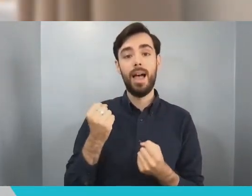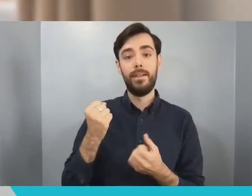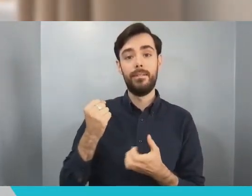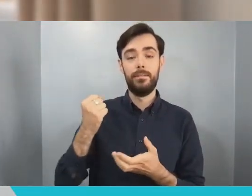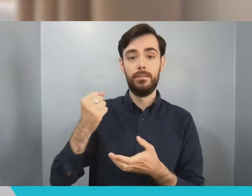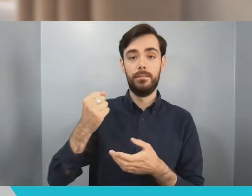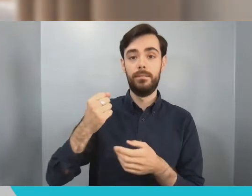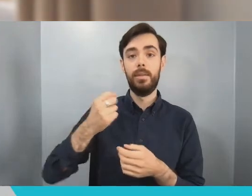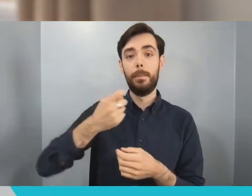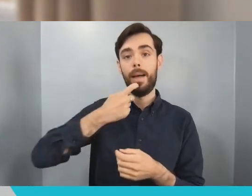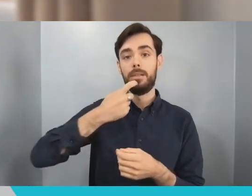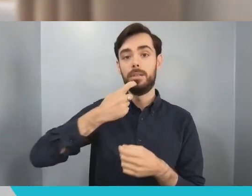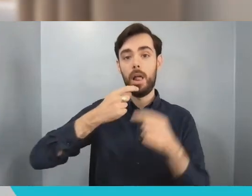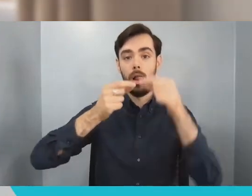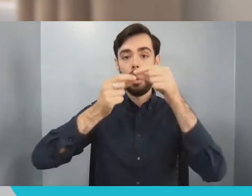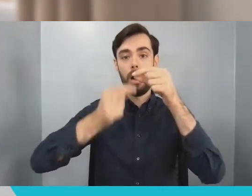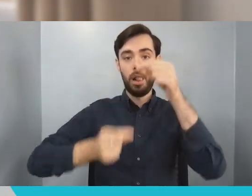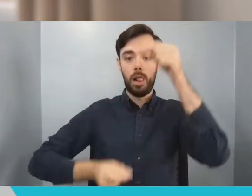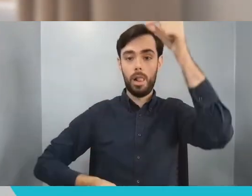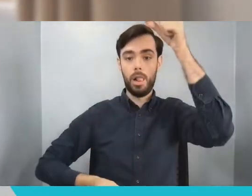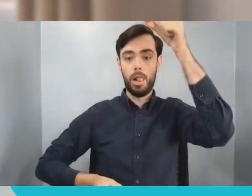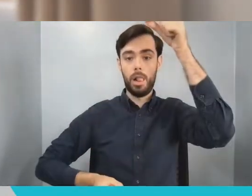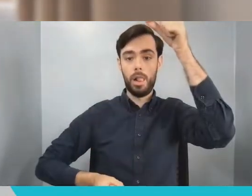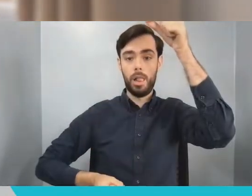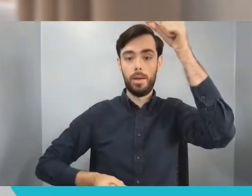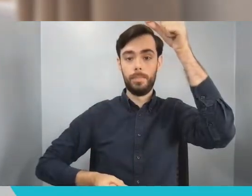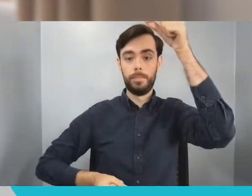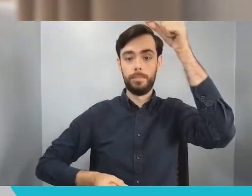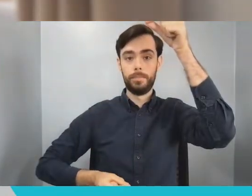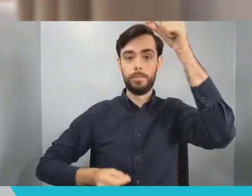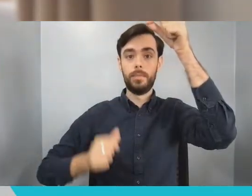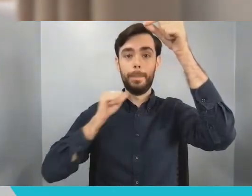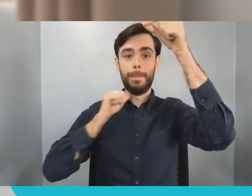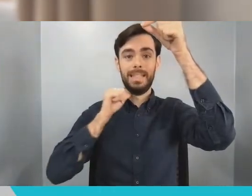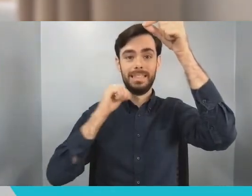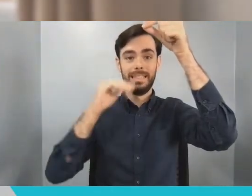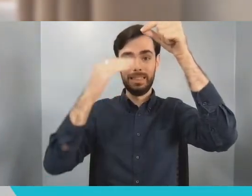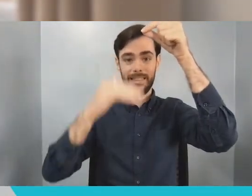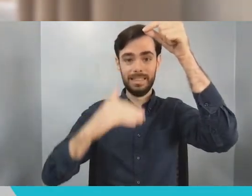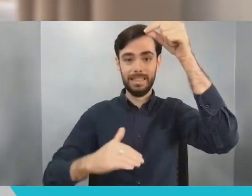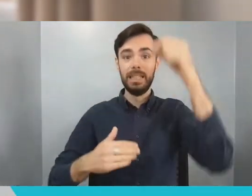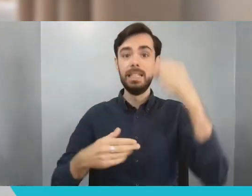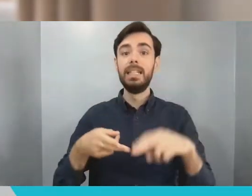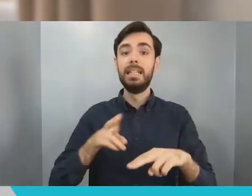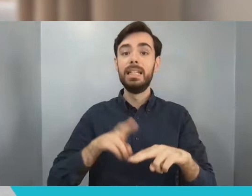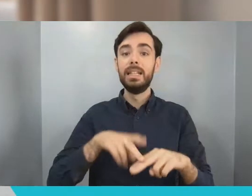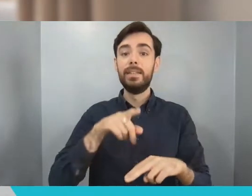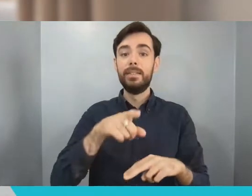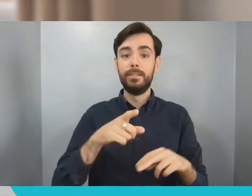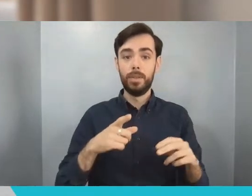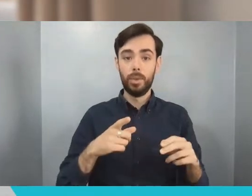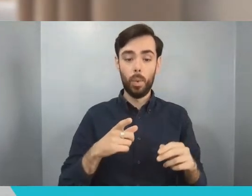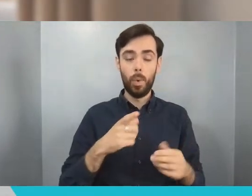was green they'd walk over to you and they'd carve off a bit of meat on your plate and they'd move on and if it was red that meant you had enough and they would they would leave